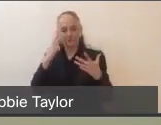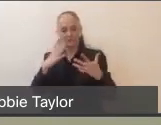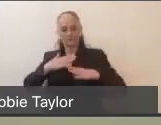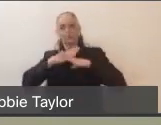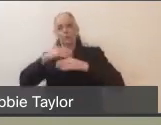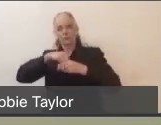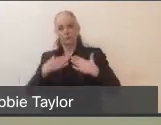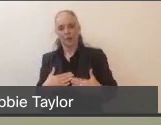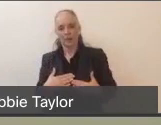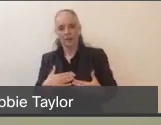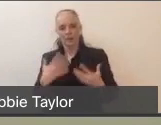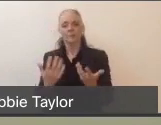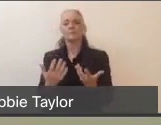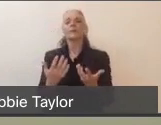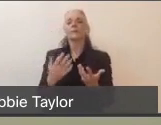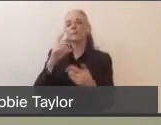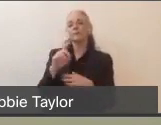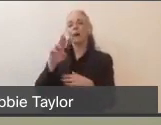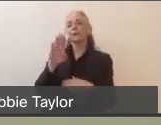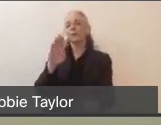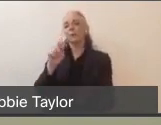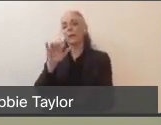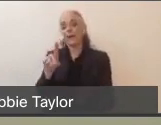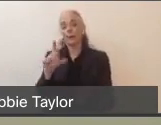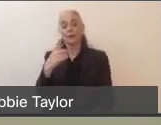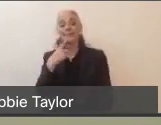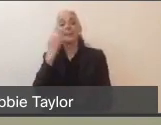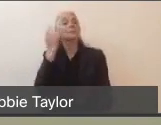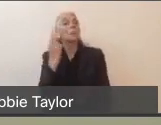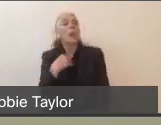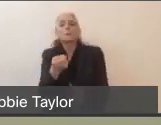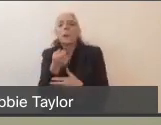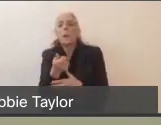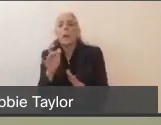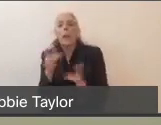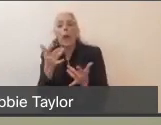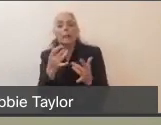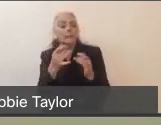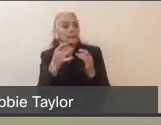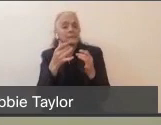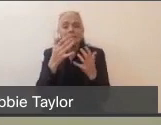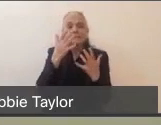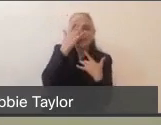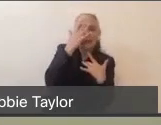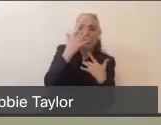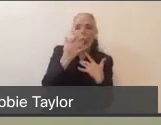and Dr. Ballard mentioned this earlier, who presents even with mild symptoms, and we're seeing people that are asymptomatic or just have mild symptoms,